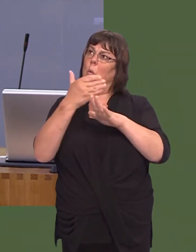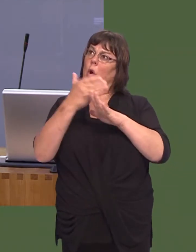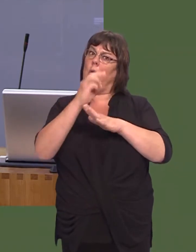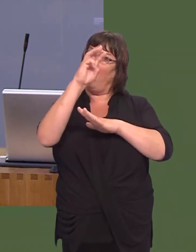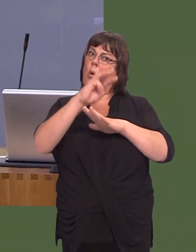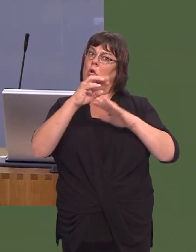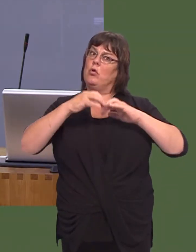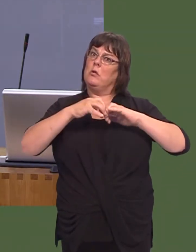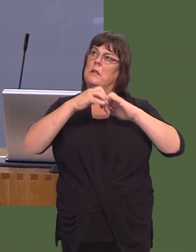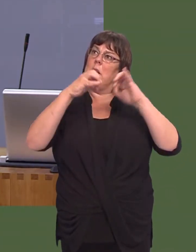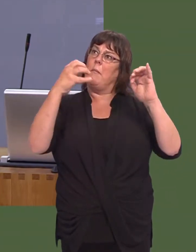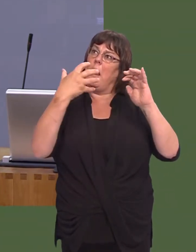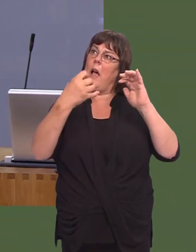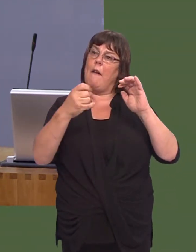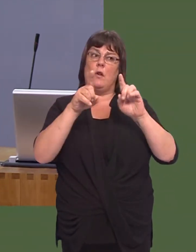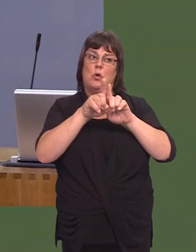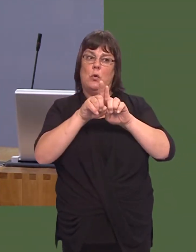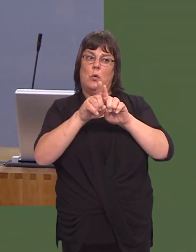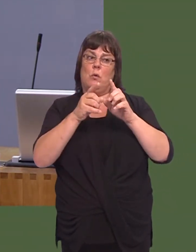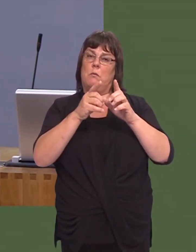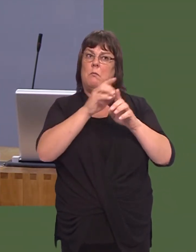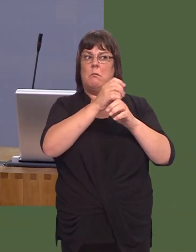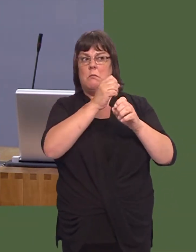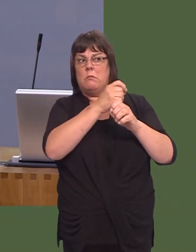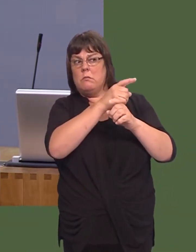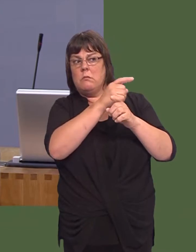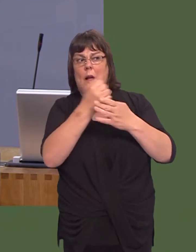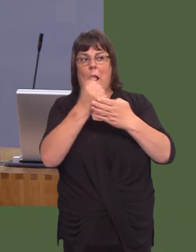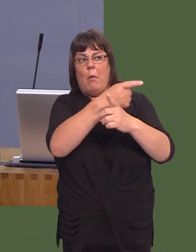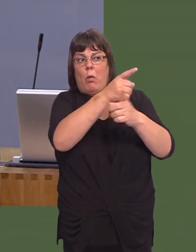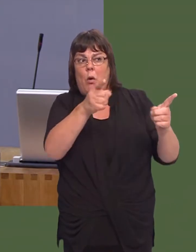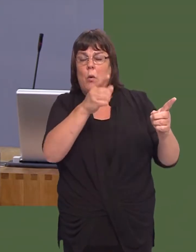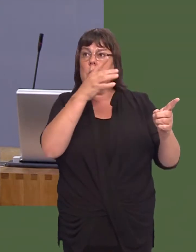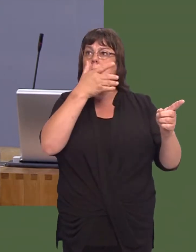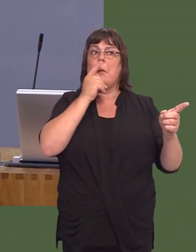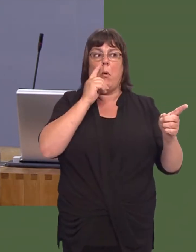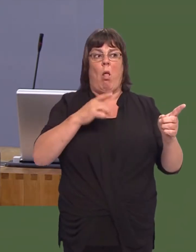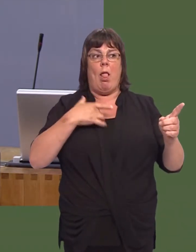ymwybyddiaeth oír cymorth sydd ar gael iír rheini syín byw mewn cymunedau mwy anghysbell a mwy gwledig?